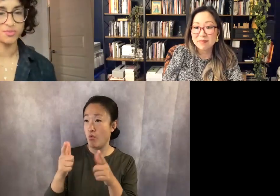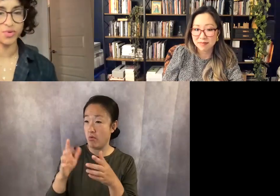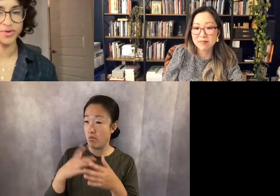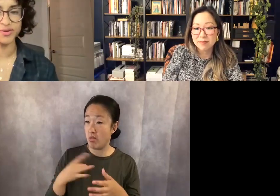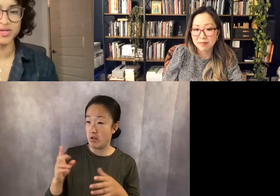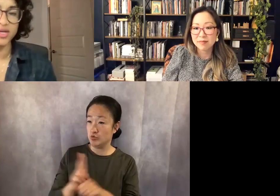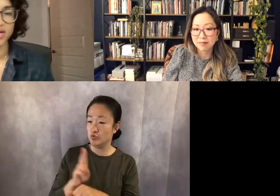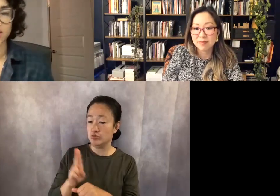is important.